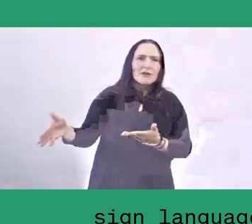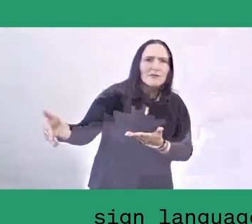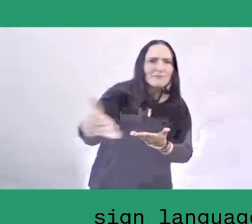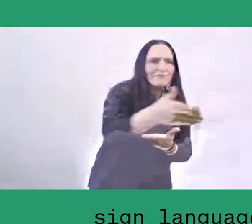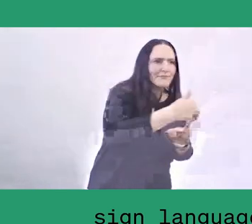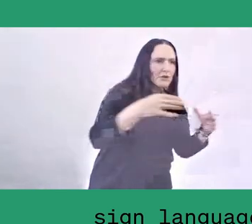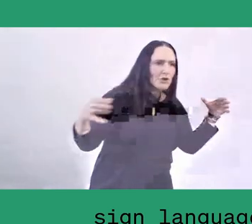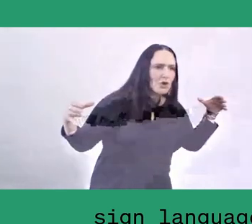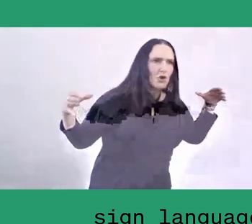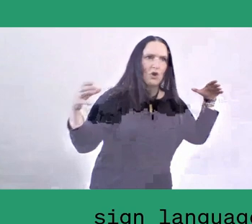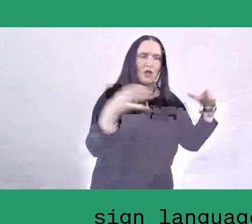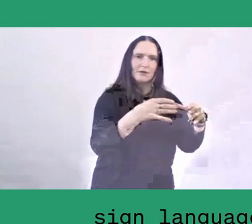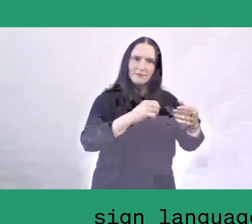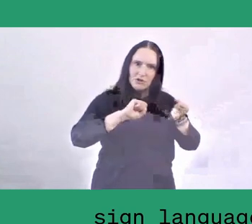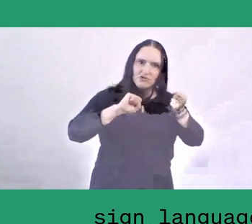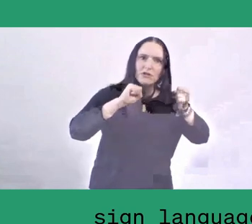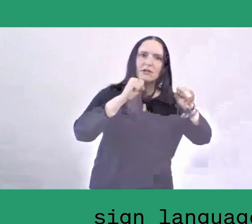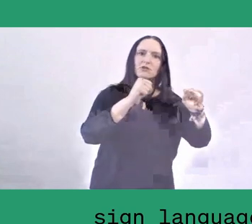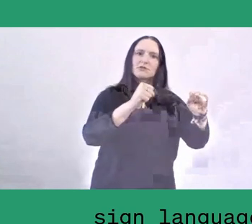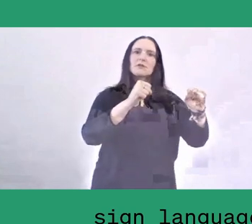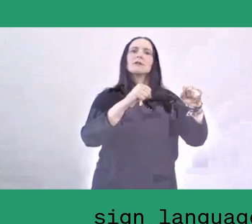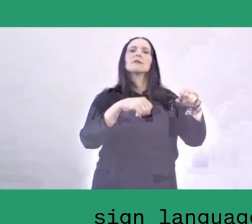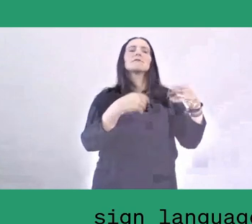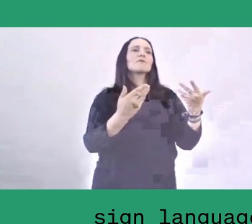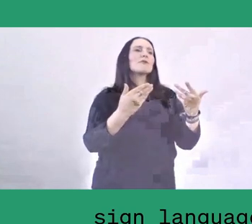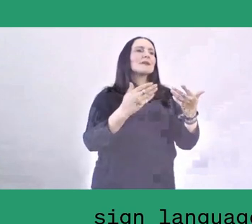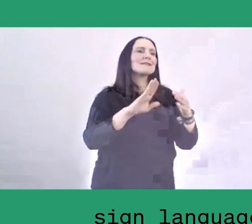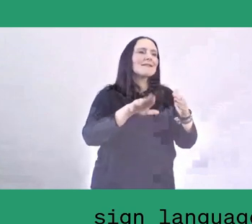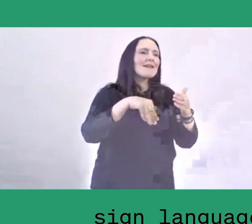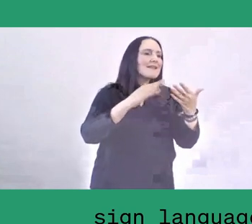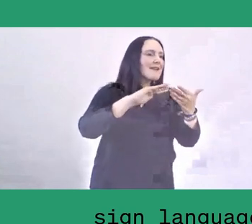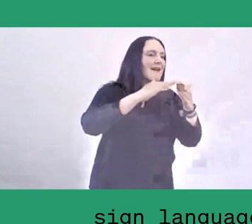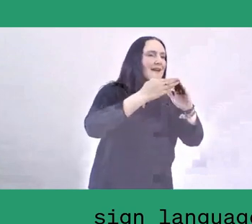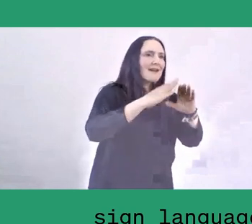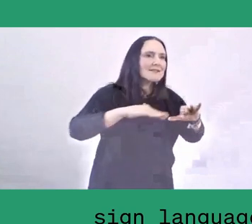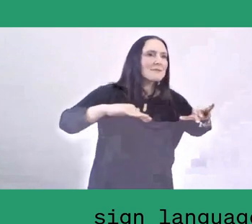from assembly to working collectively to build the facilities and so on.